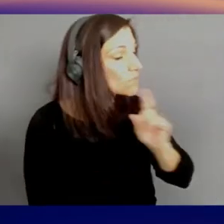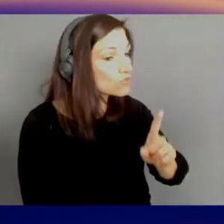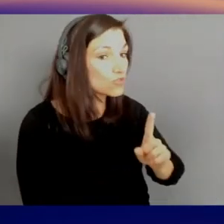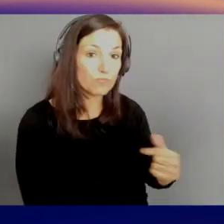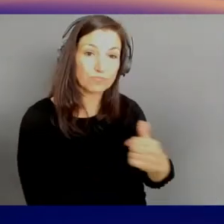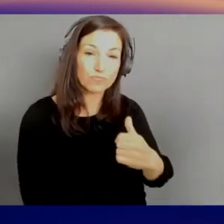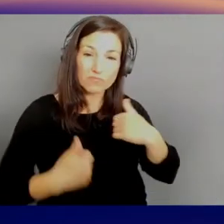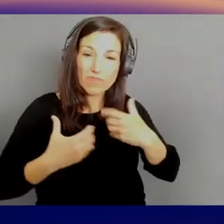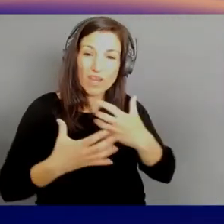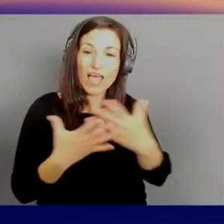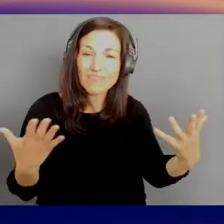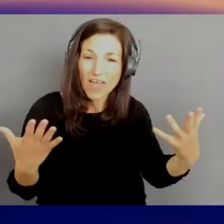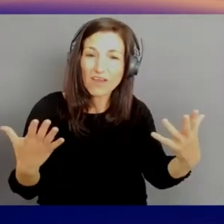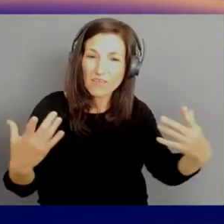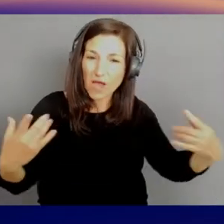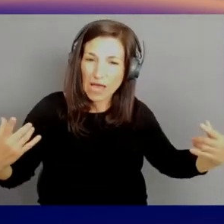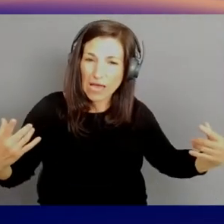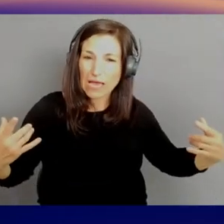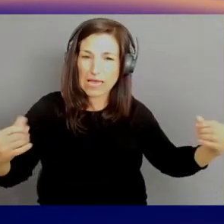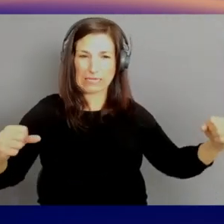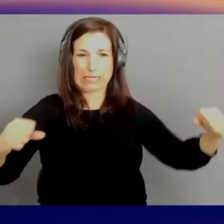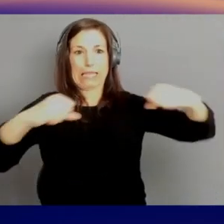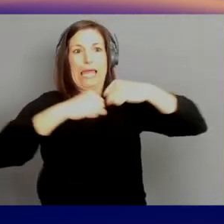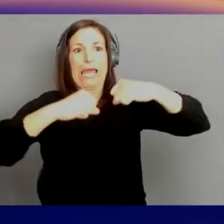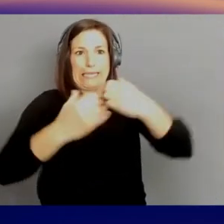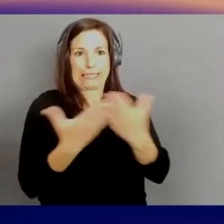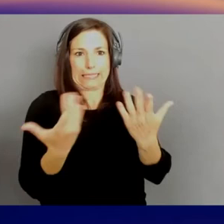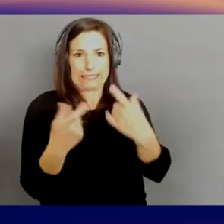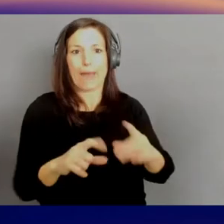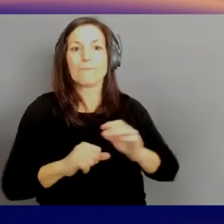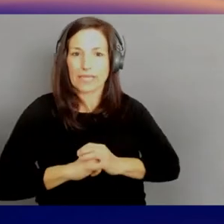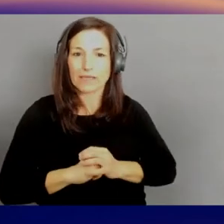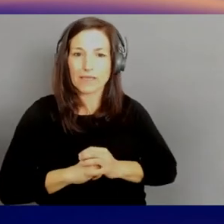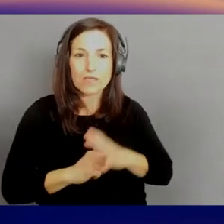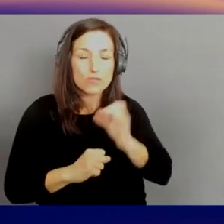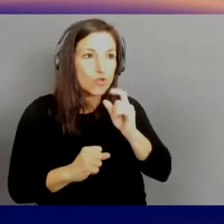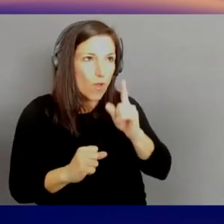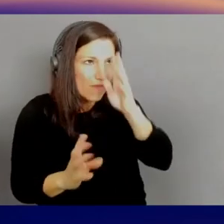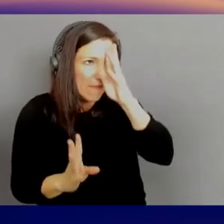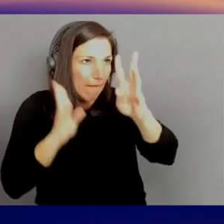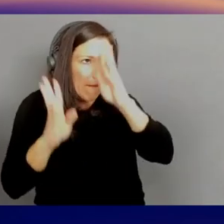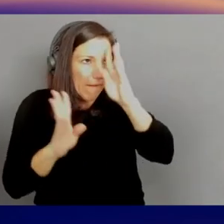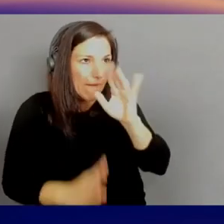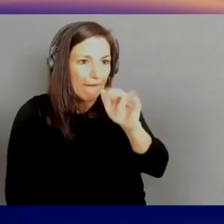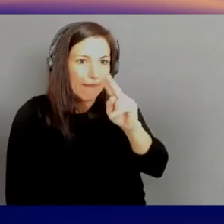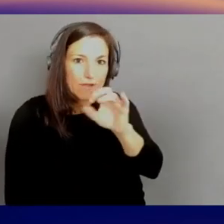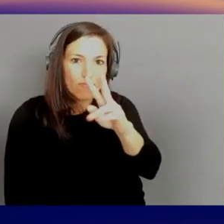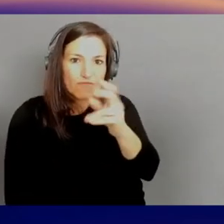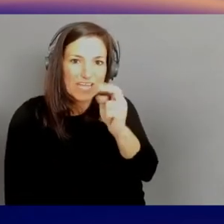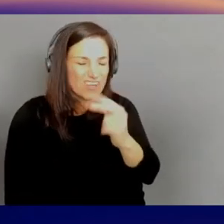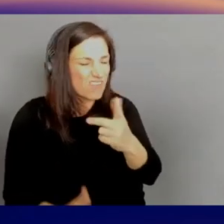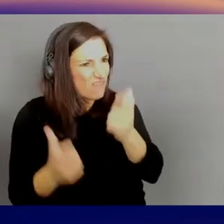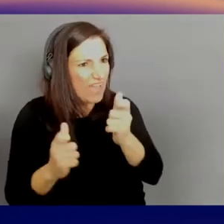So you get this exponential curve of innovation, faster than anything we've ever seen before. And the enabler of all of it is cloud.